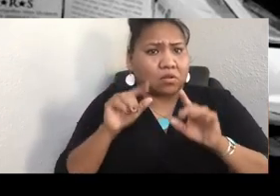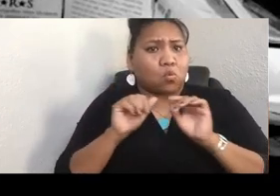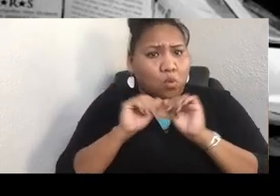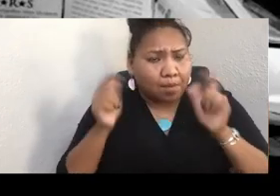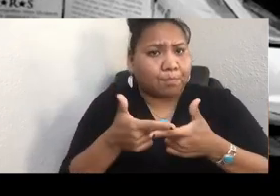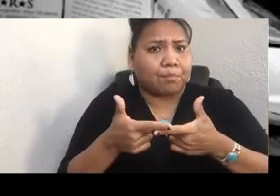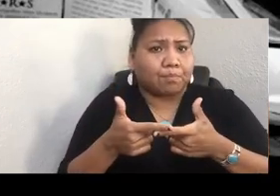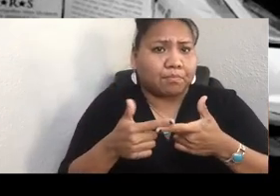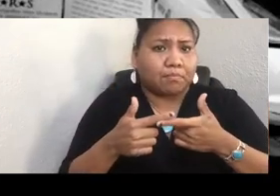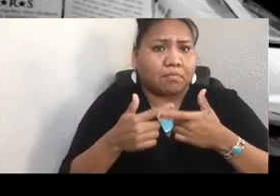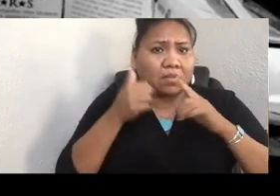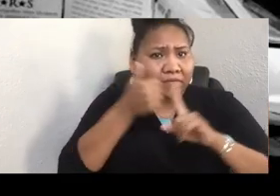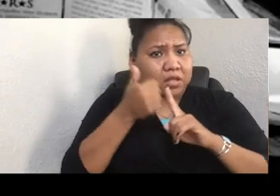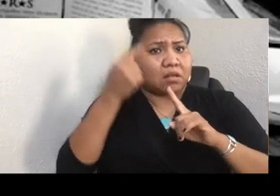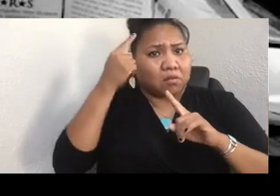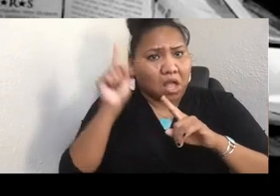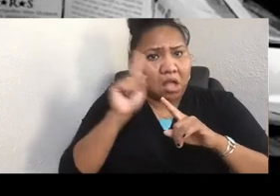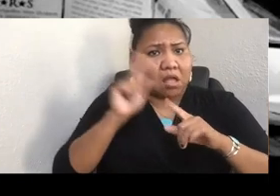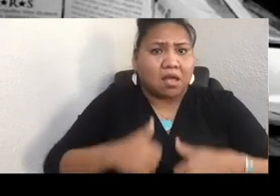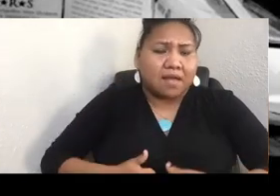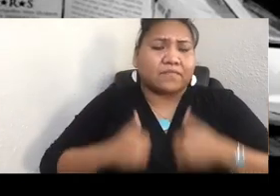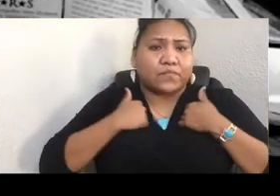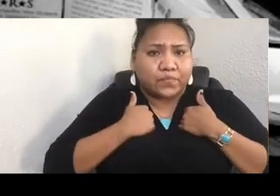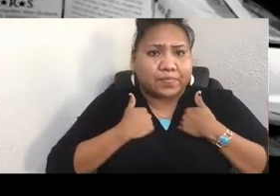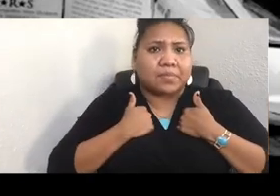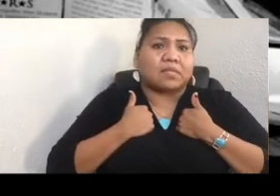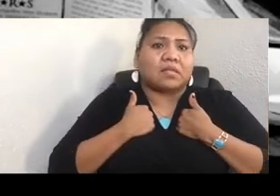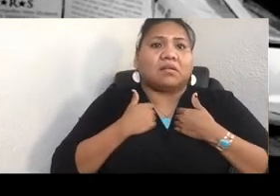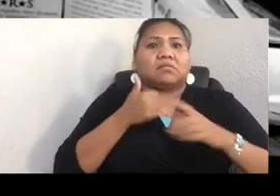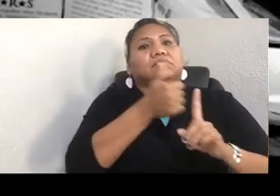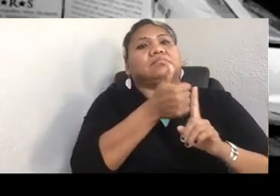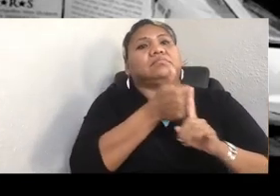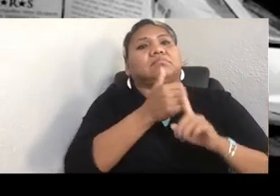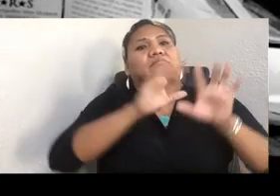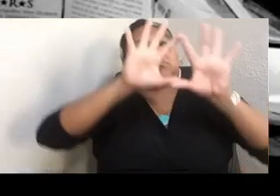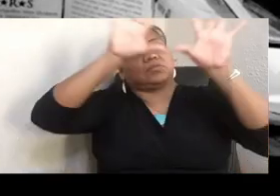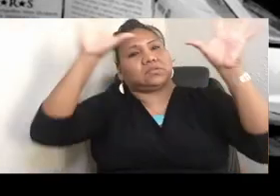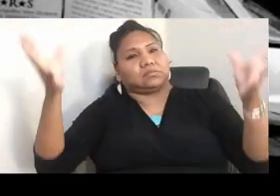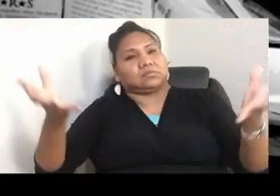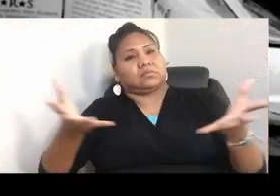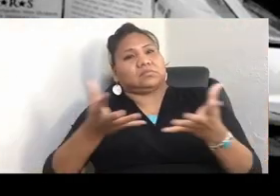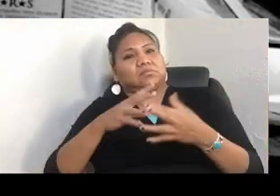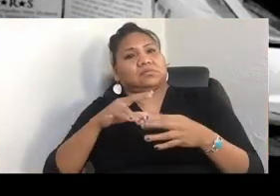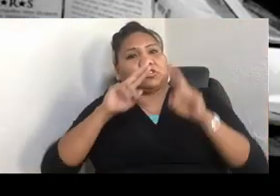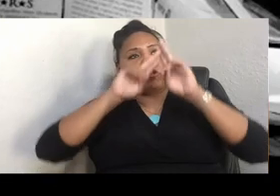and finally, of yourself to the whole cosmos. If you can imagine these circles of finding face, heart,